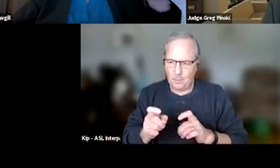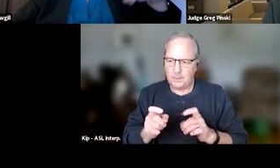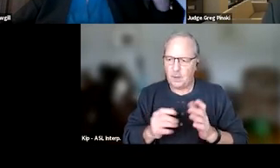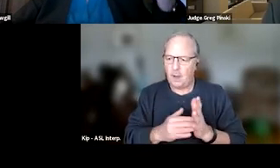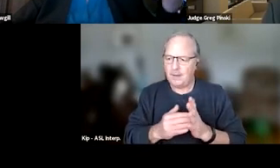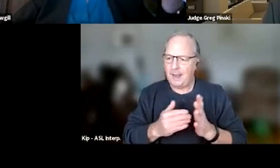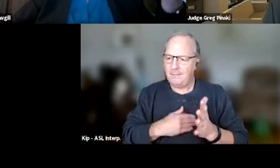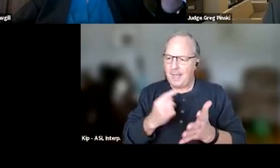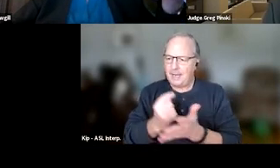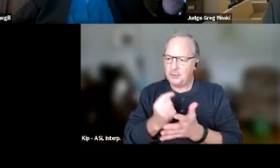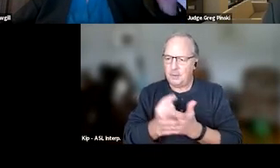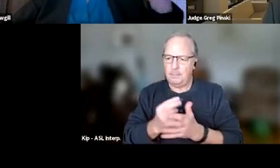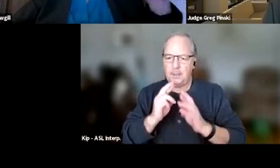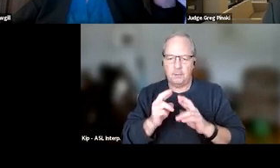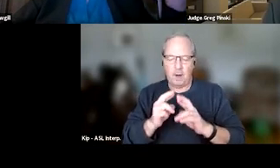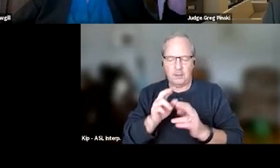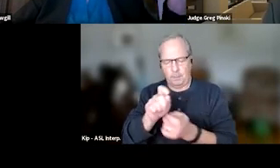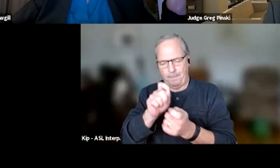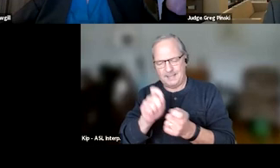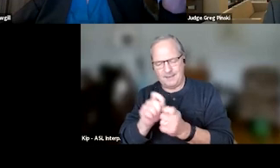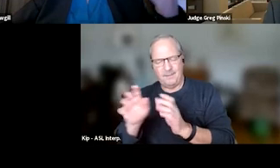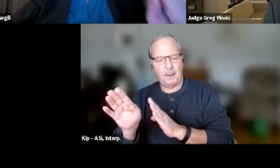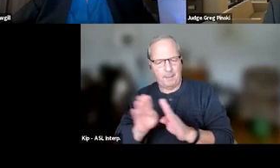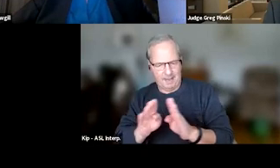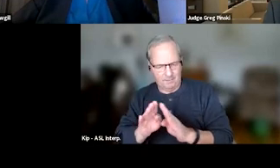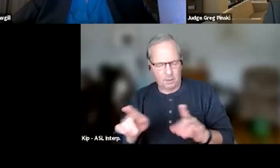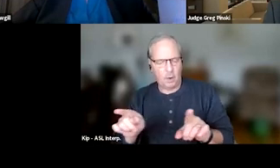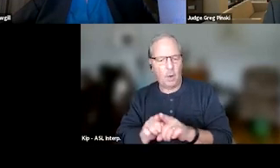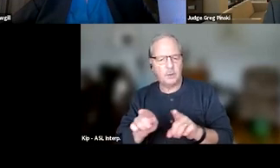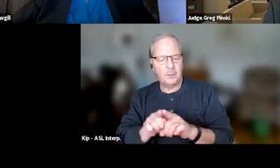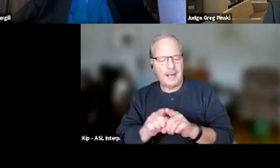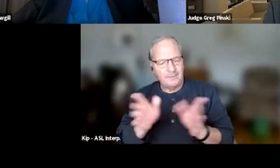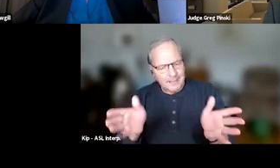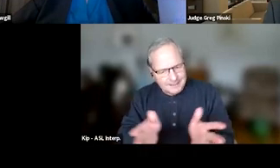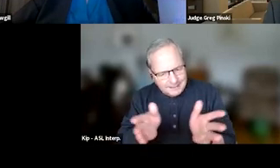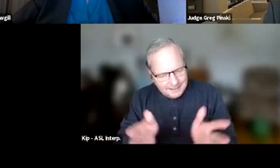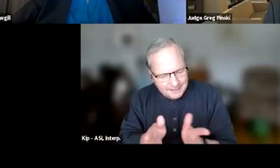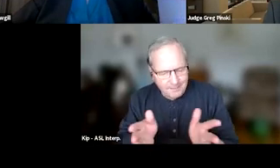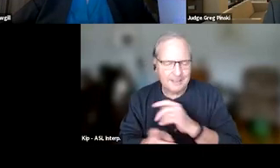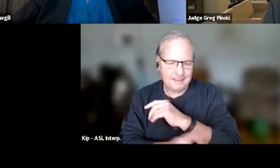in response to certain behaviors, and then we're also gonna have incentives and sanctions to other responses to behavior.